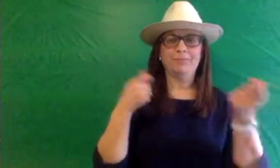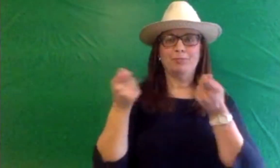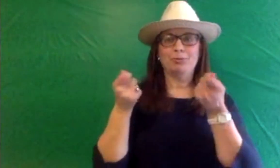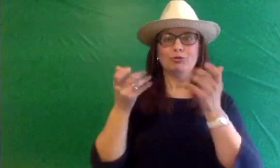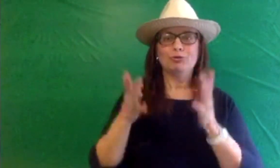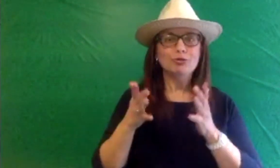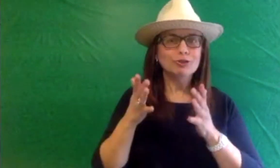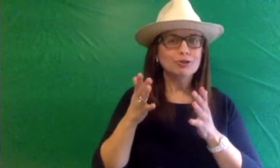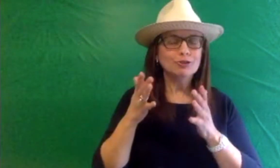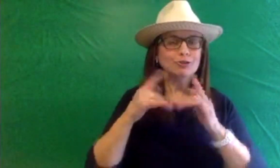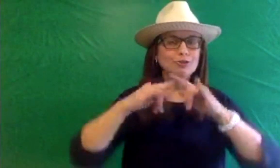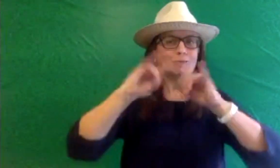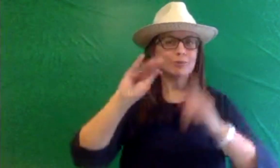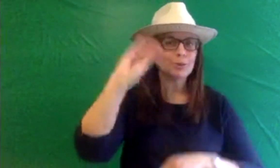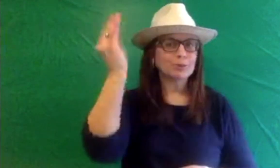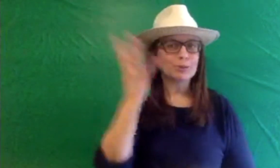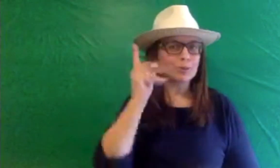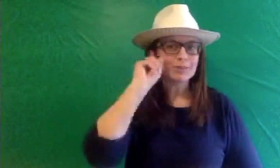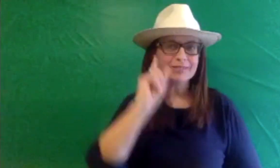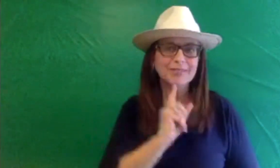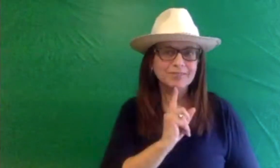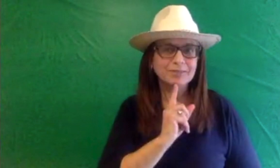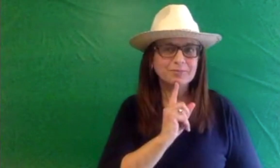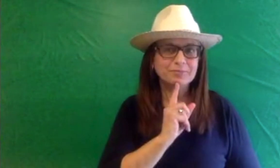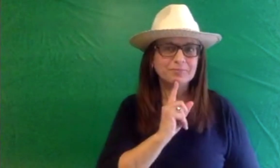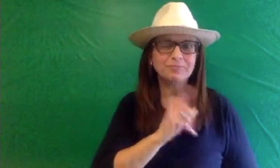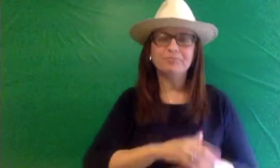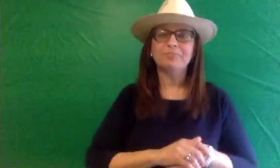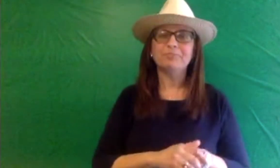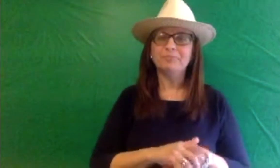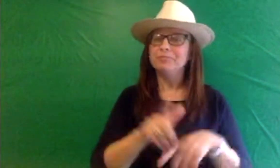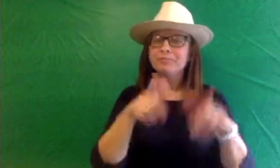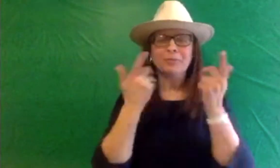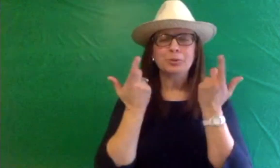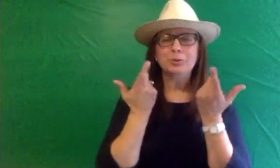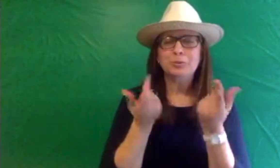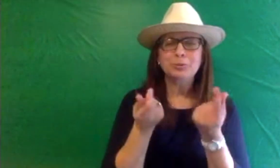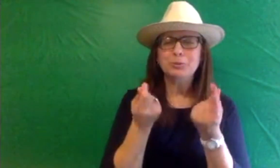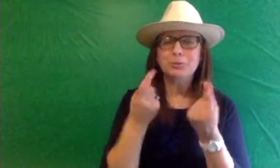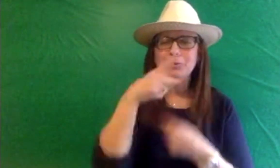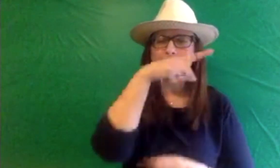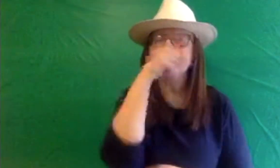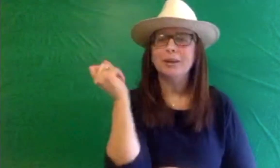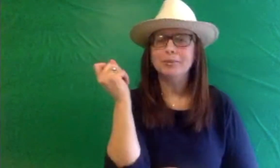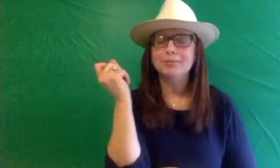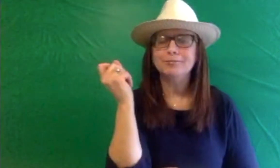I am the camp director of Sol Camp of the Deaf. What are you planning to do in this summer?